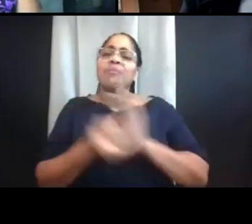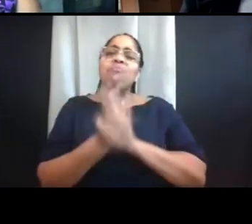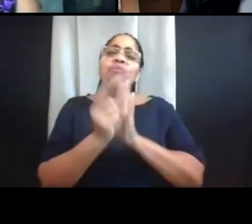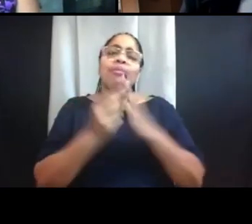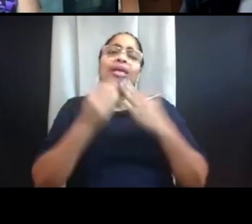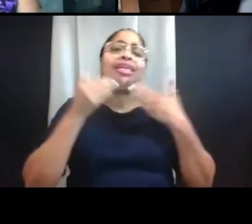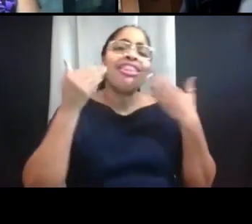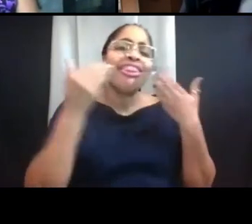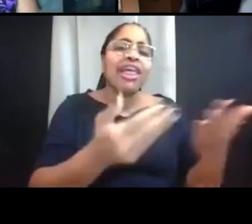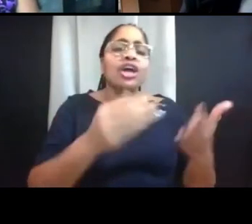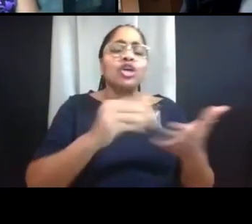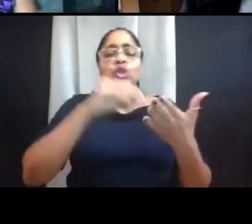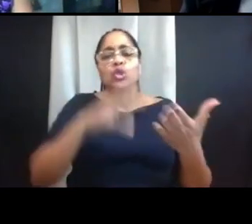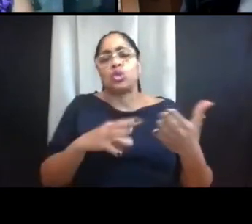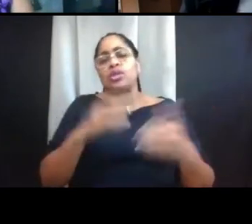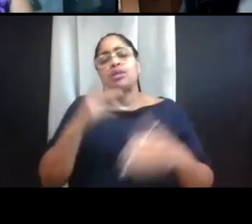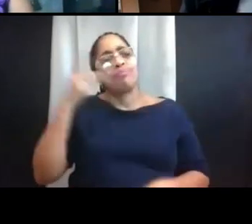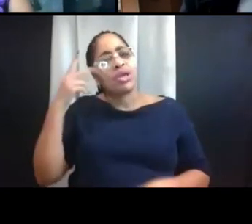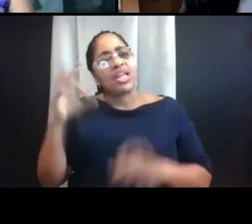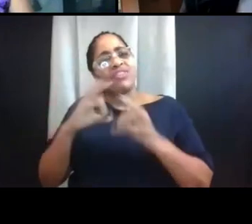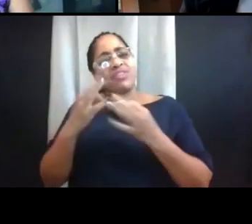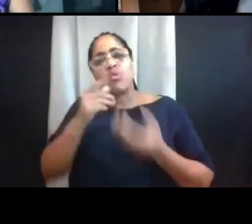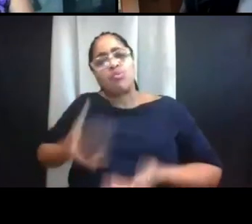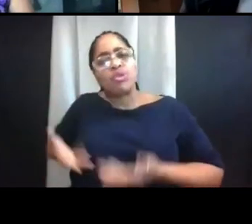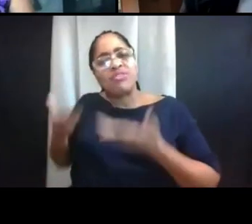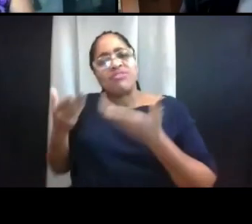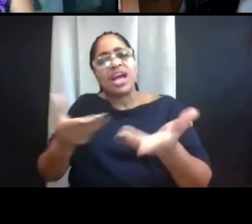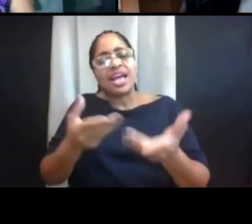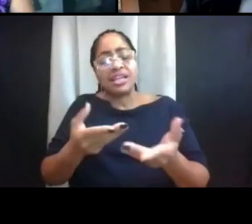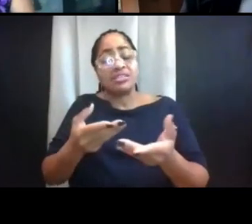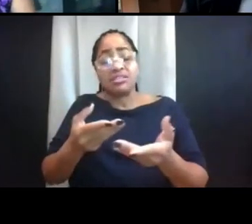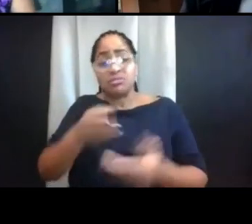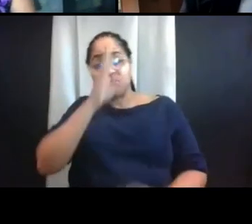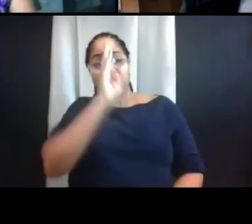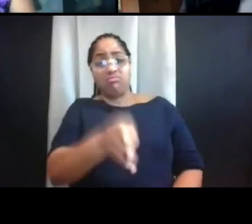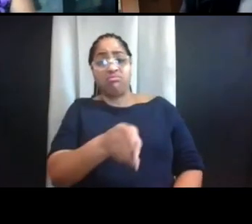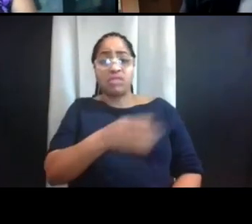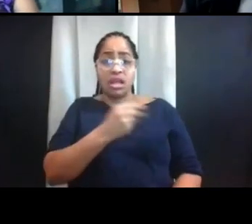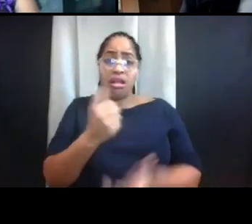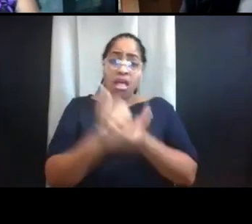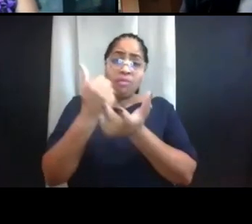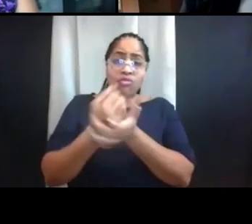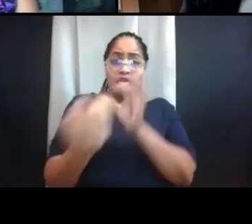and families who provided frank and helpful feedback on their experiences this fall.